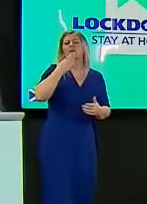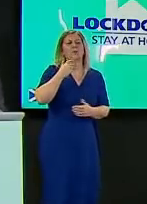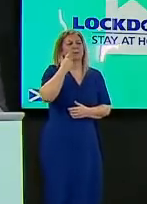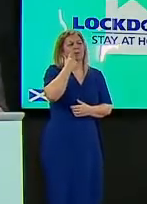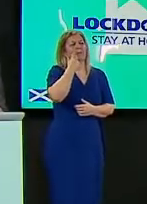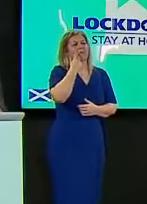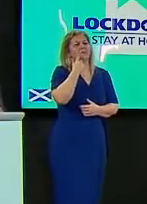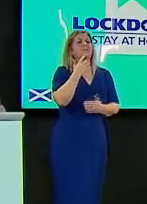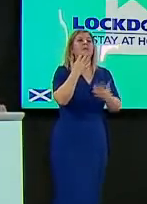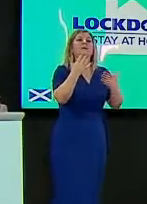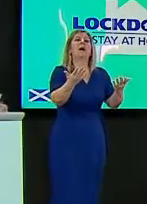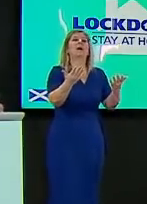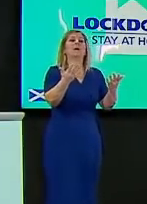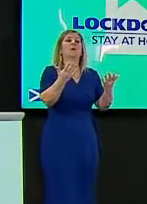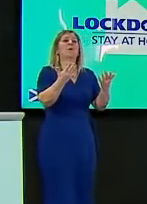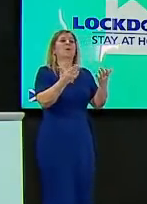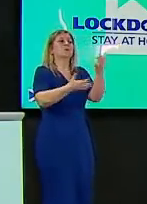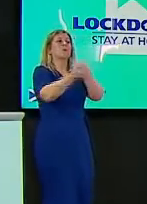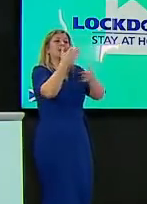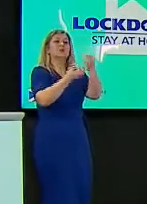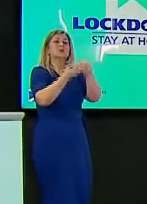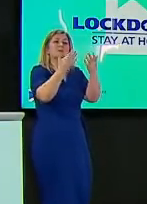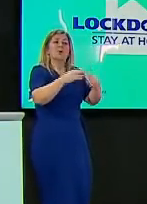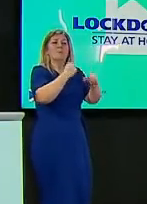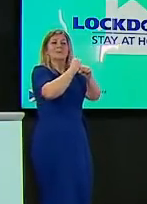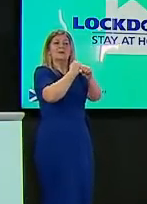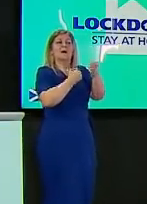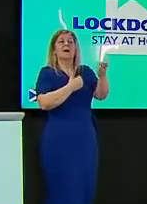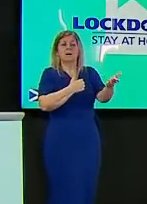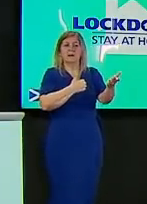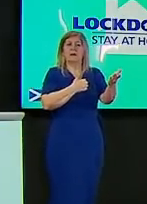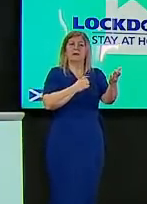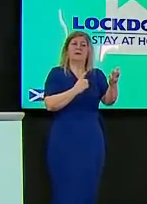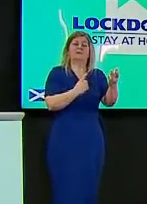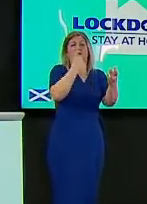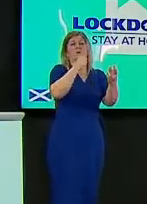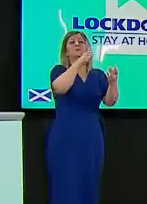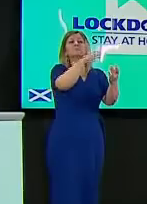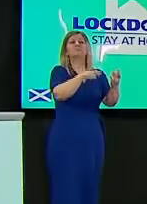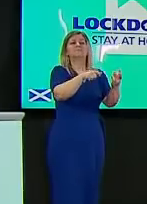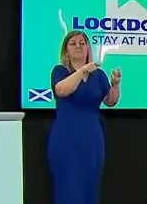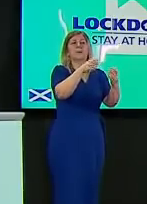let's turn now to the journalists who've joined us today and first is ben phillip from bbc scotland